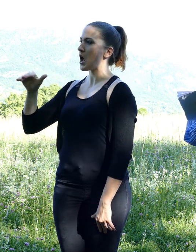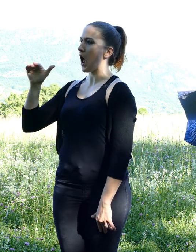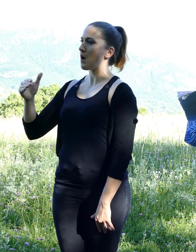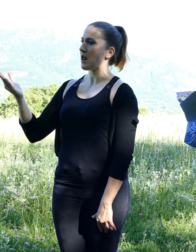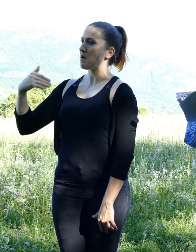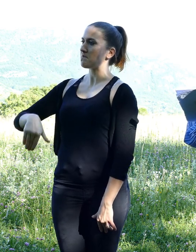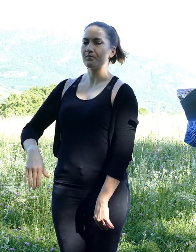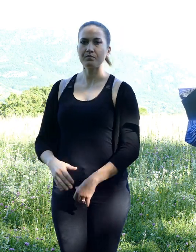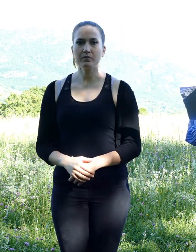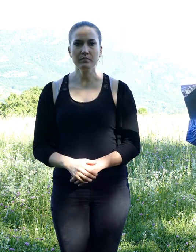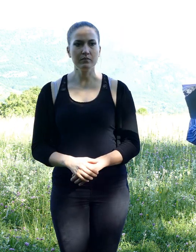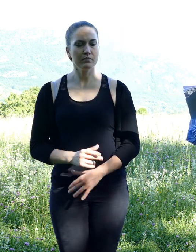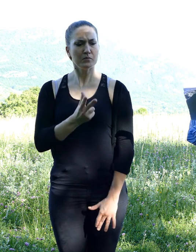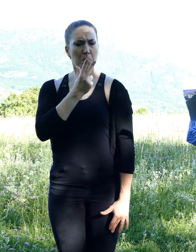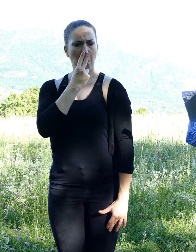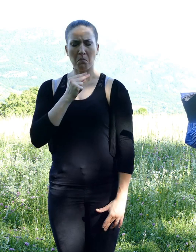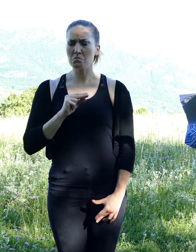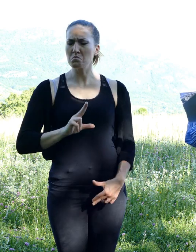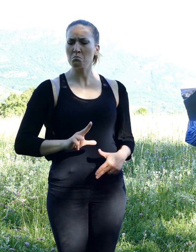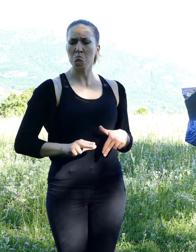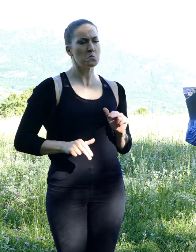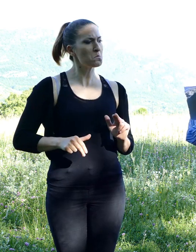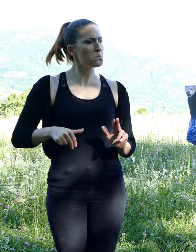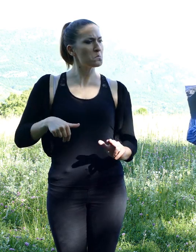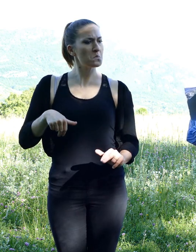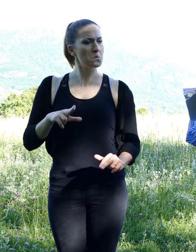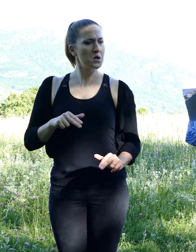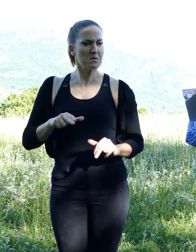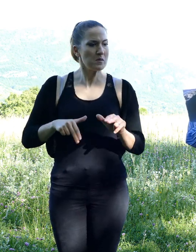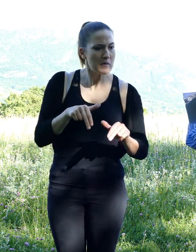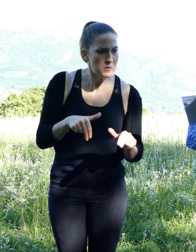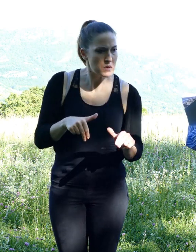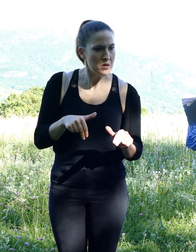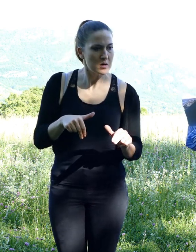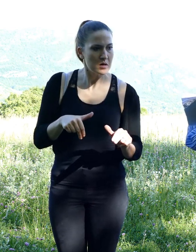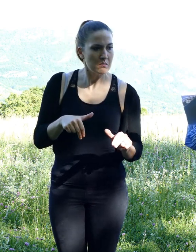The fox came as soon as he heard the squirrel whistling.